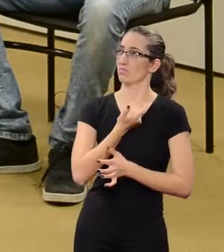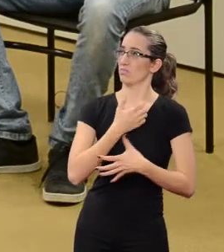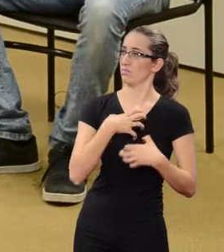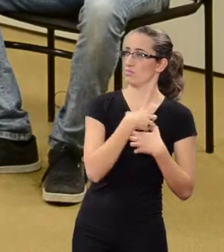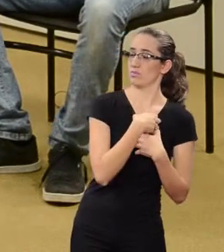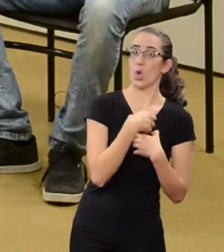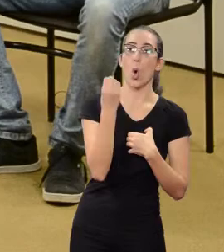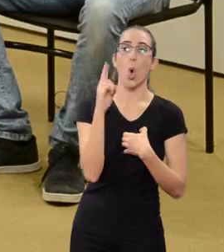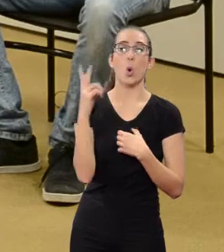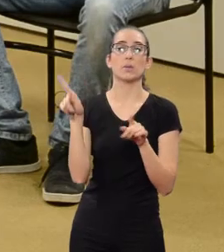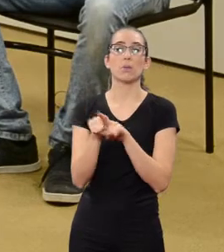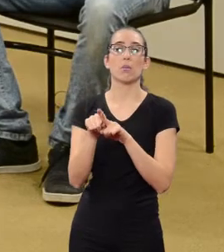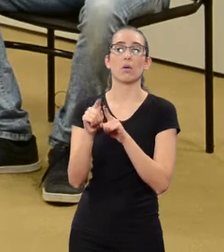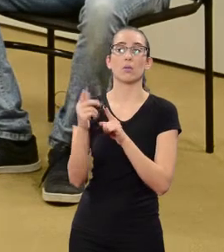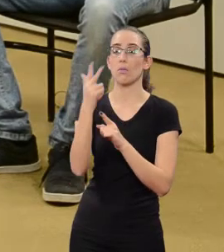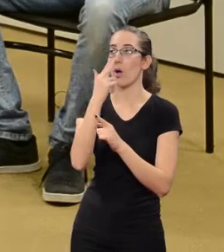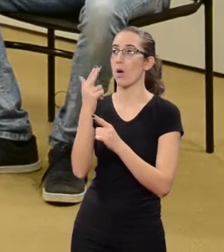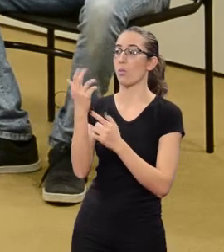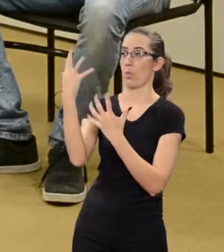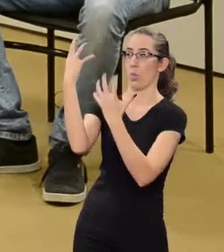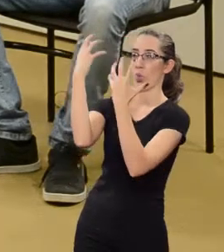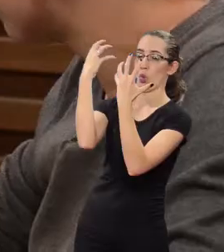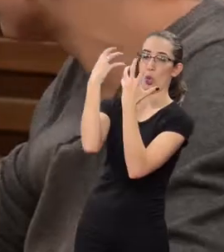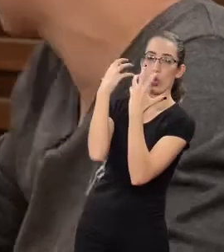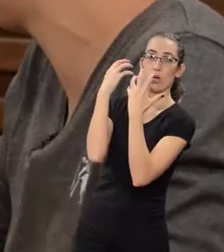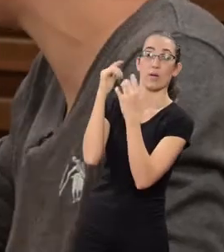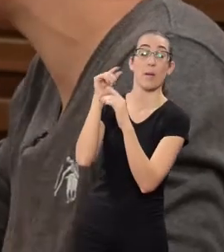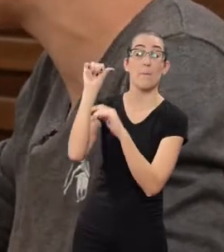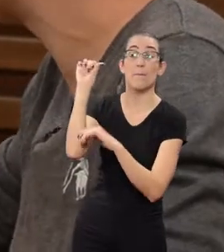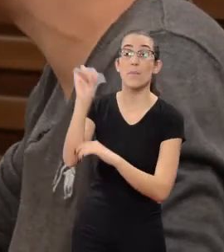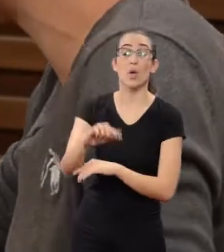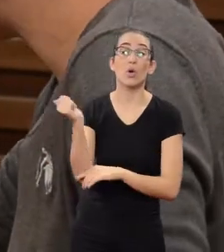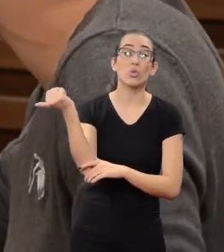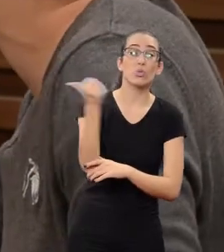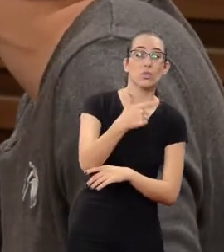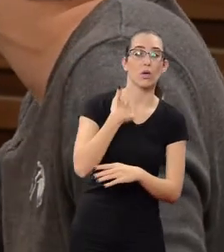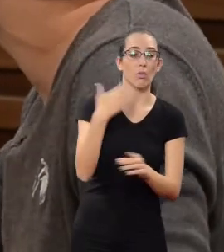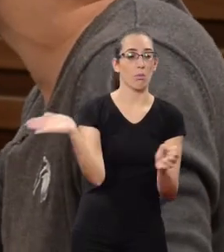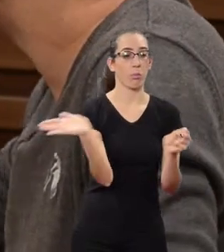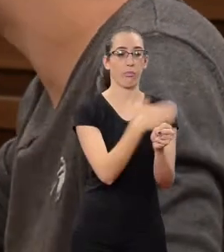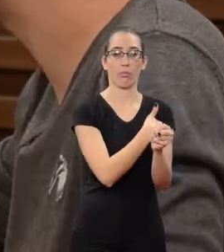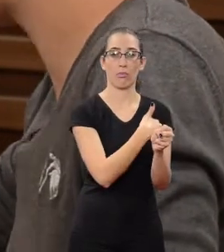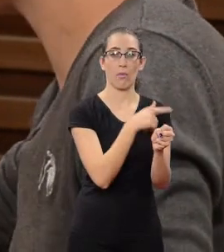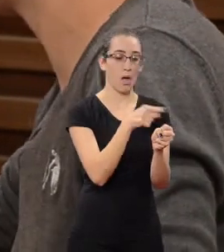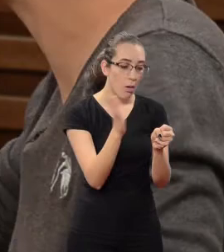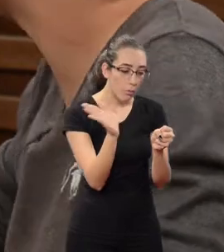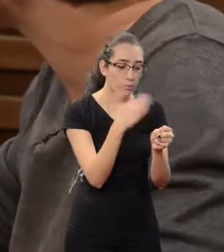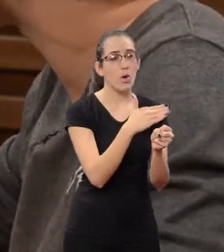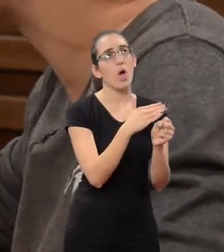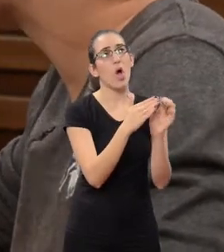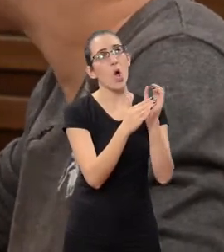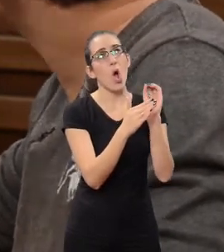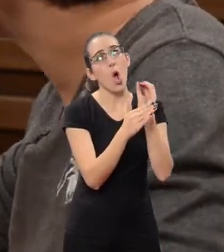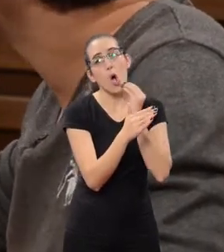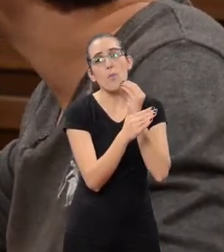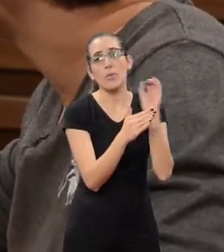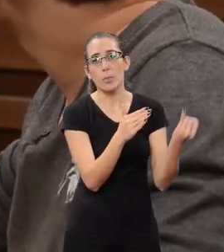to oppress someone might cause a bigger damage than hitting him or her. Not that a slap is less important,